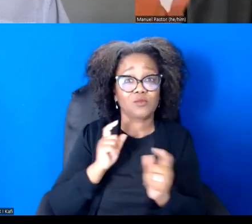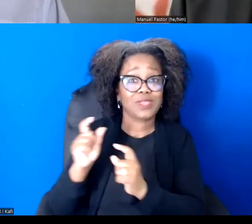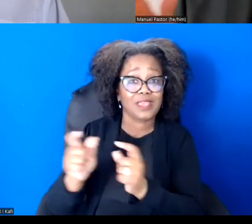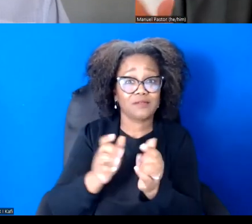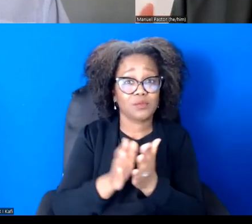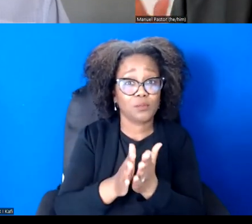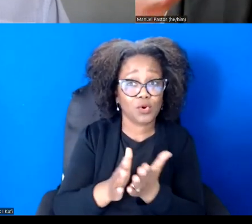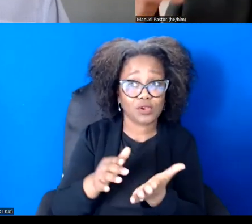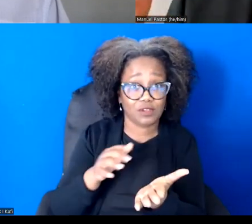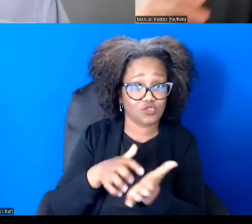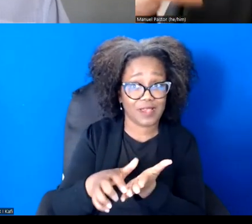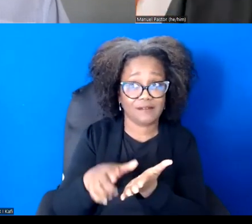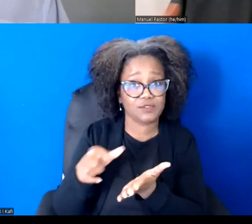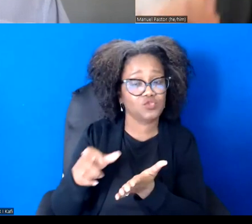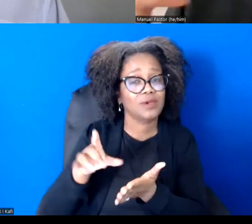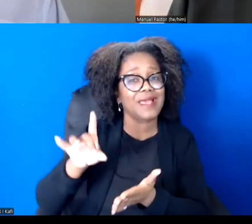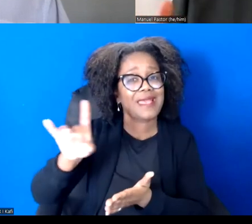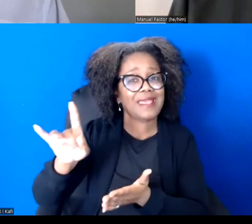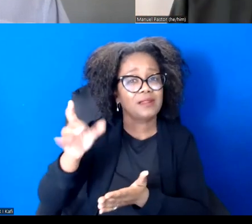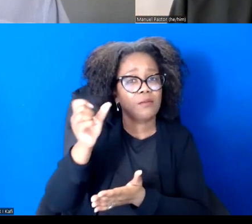All their comments were really interesting and challenging and serious.